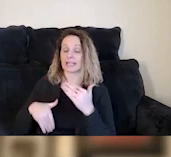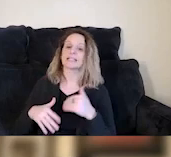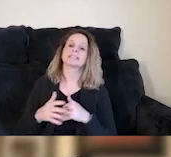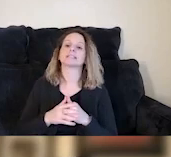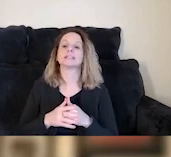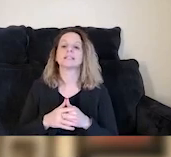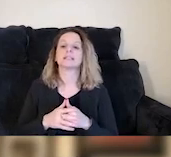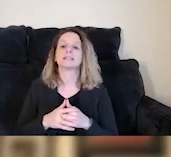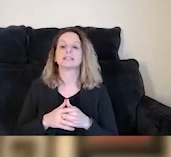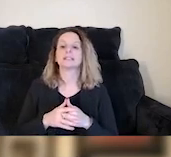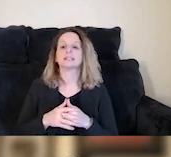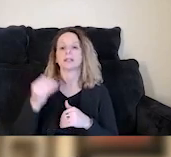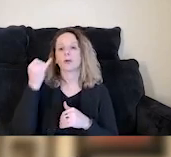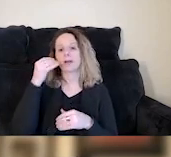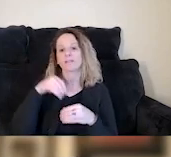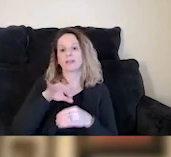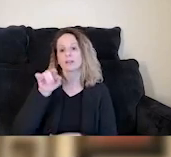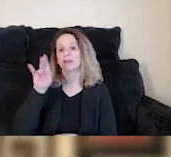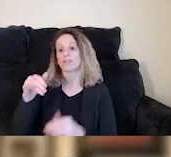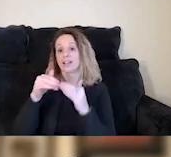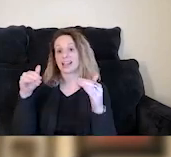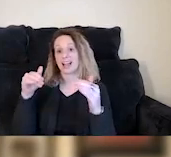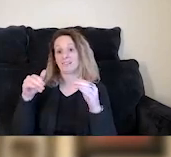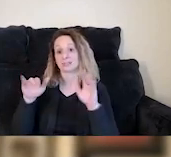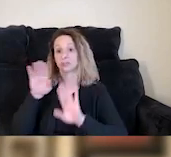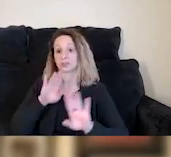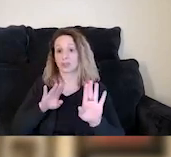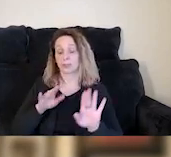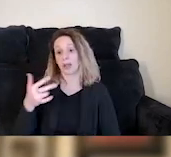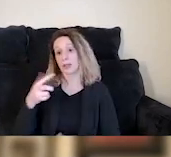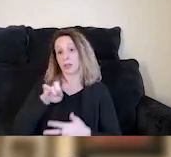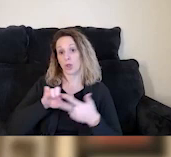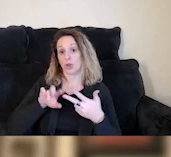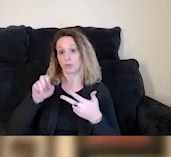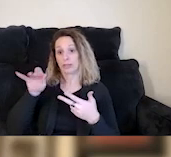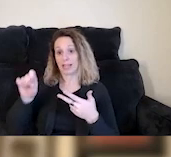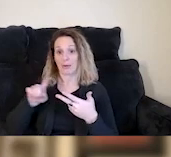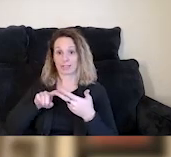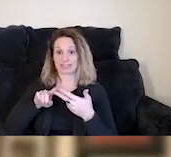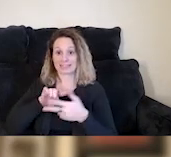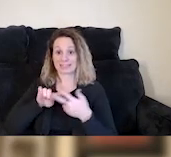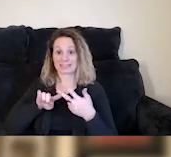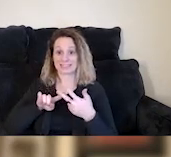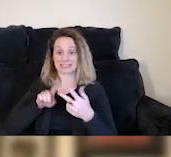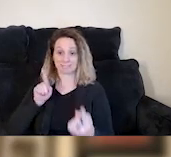who are getting into what would be felony level trouble in any of the three counties I mentioned before, are coming to us after they've been arrested,